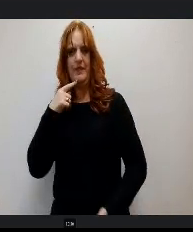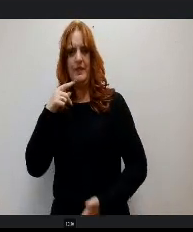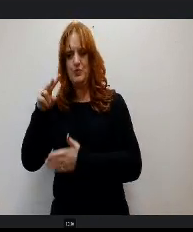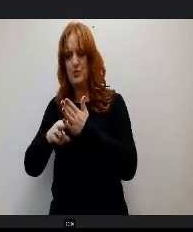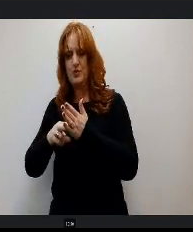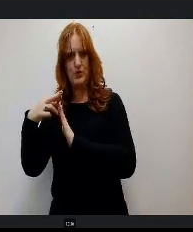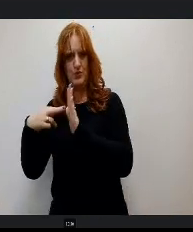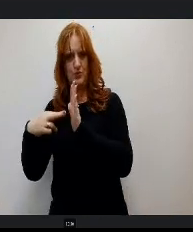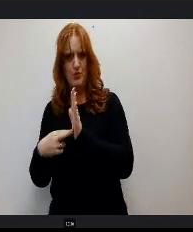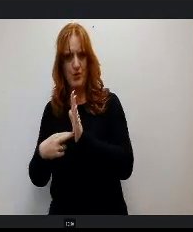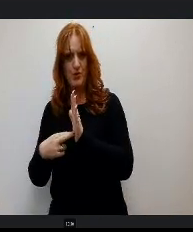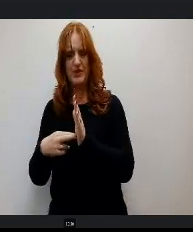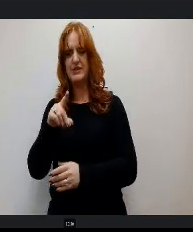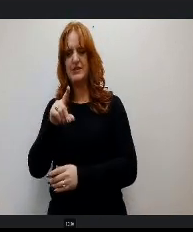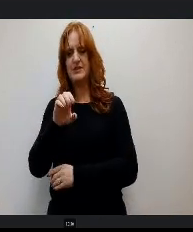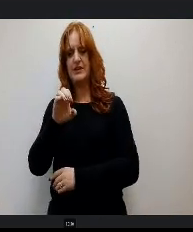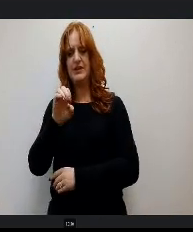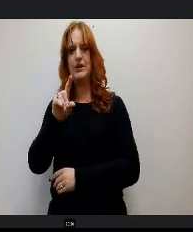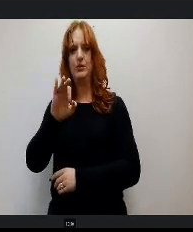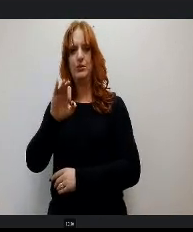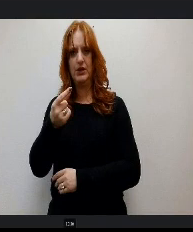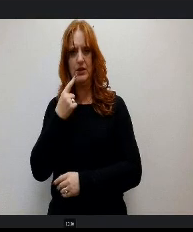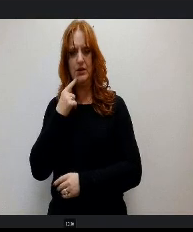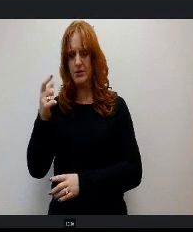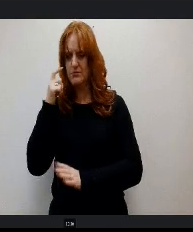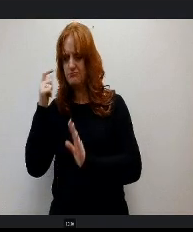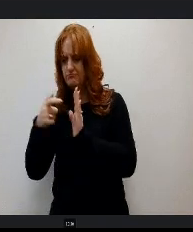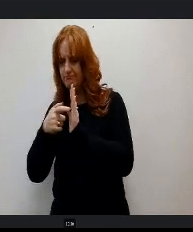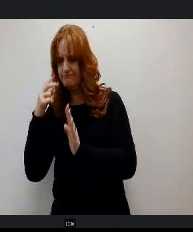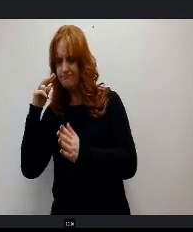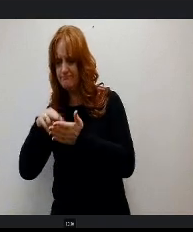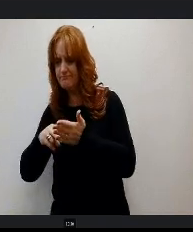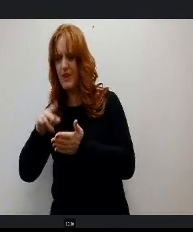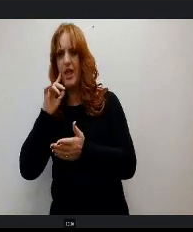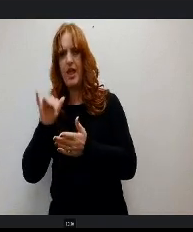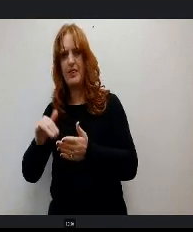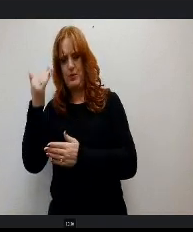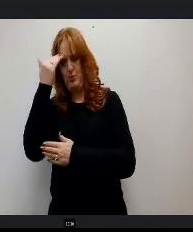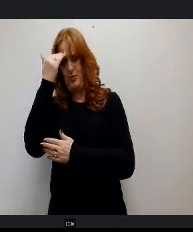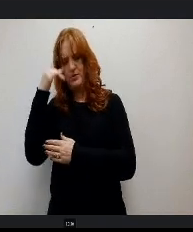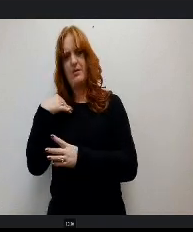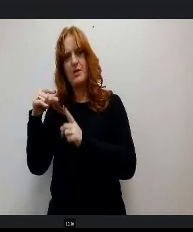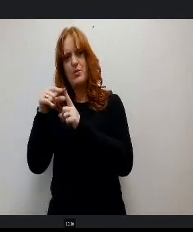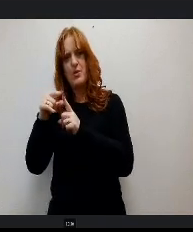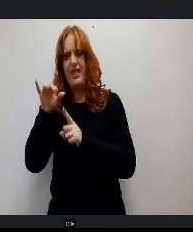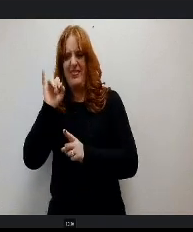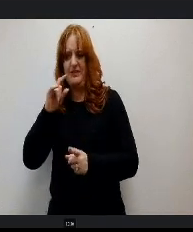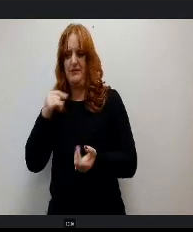Decoding, site recognition and phonological awareness is the foundation needed for word reading without